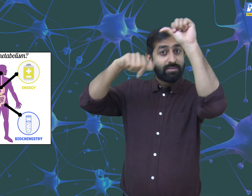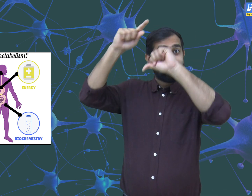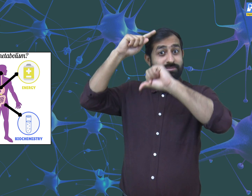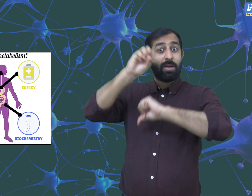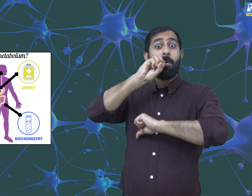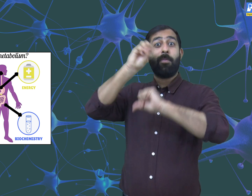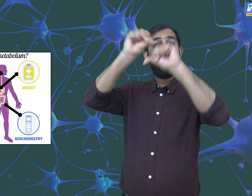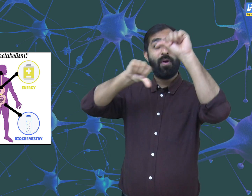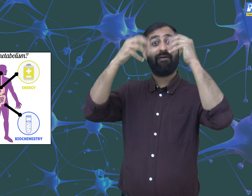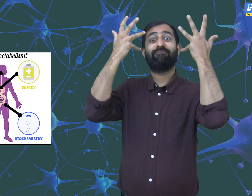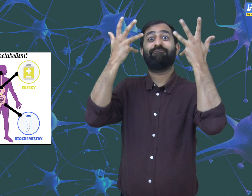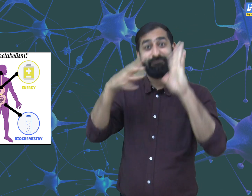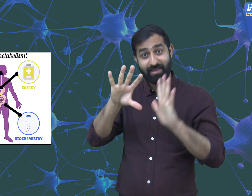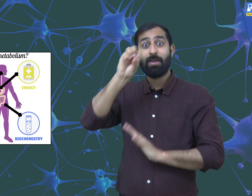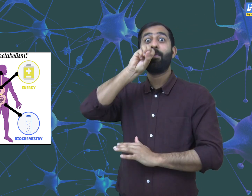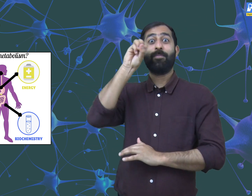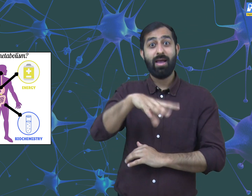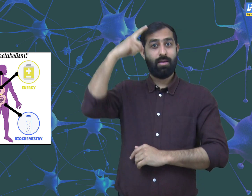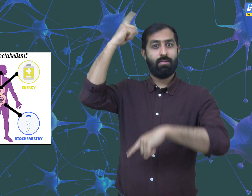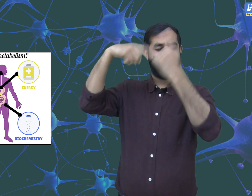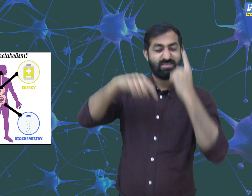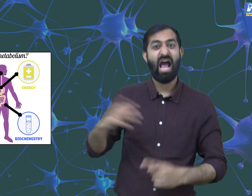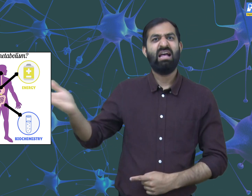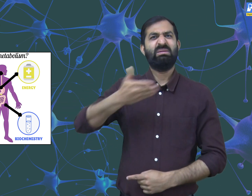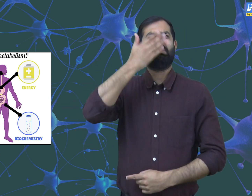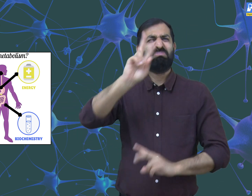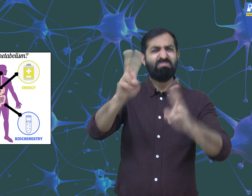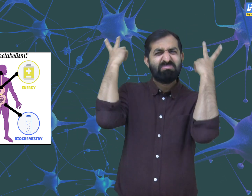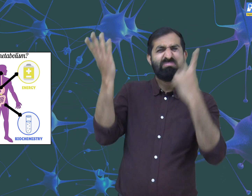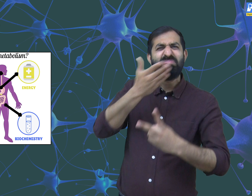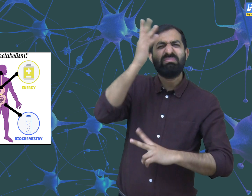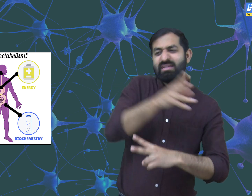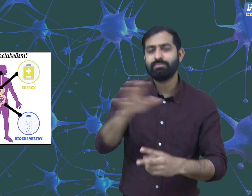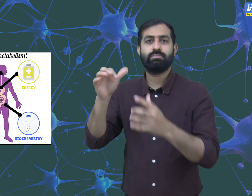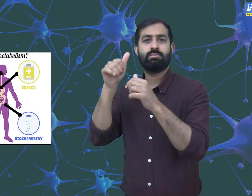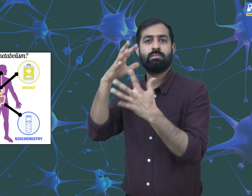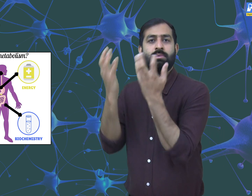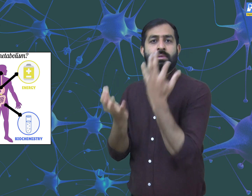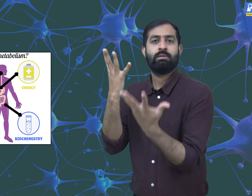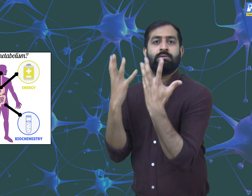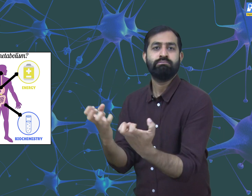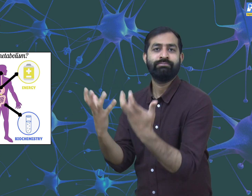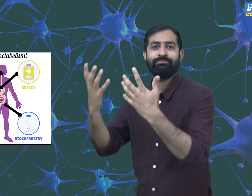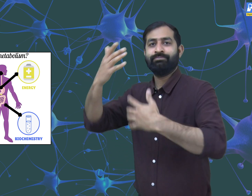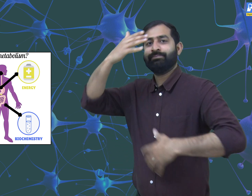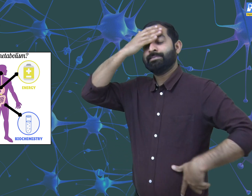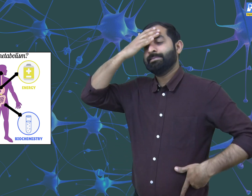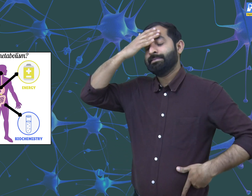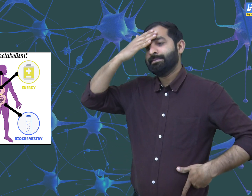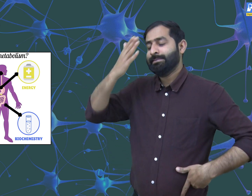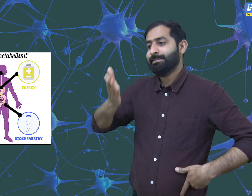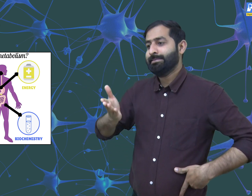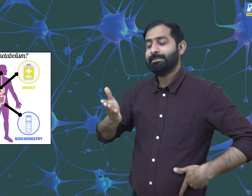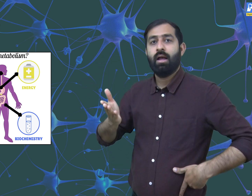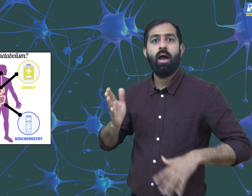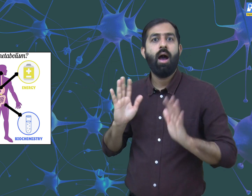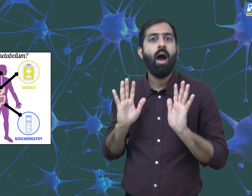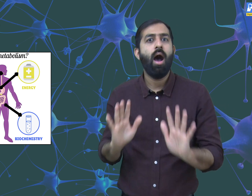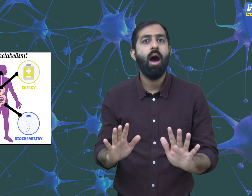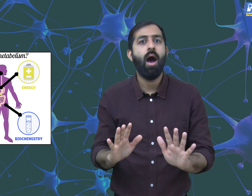chemicals or molecules that are floating in the air then we are able to identify the smell which is coming from the environment.